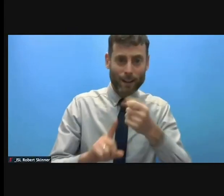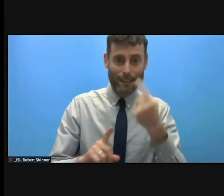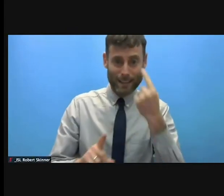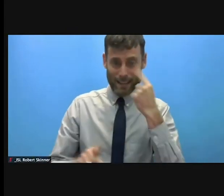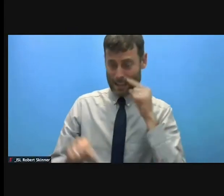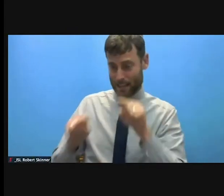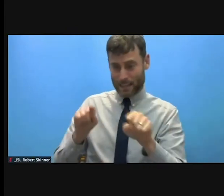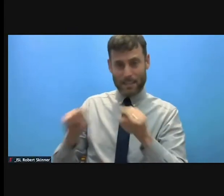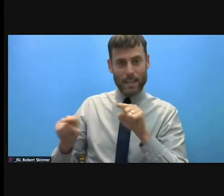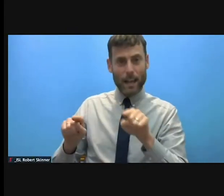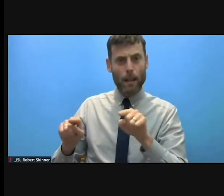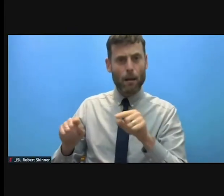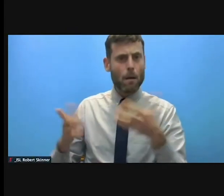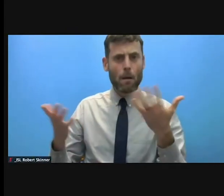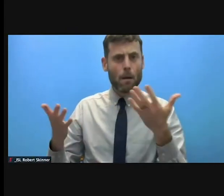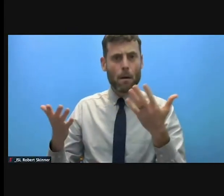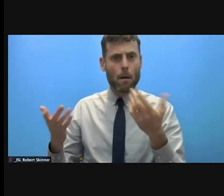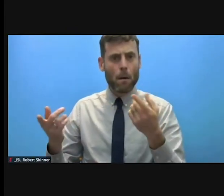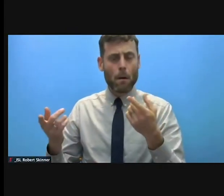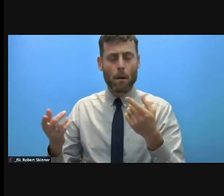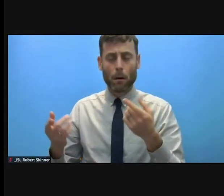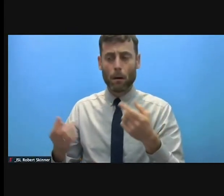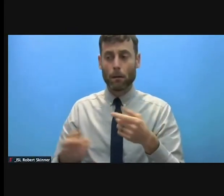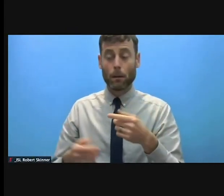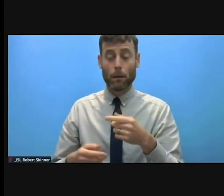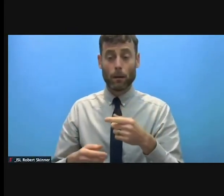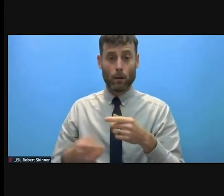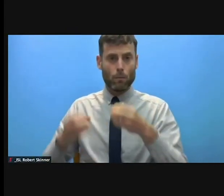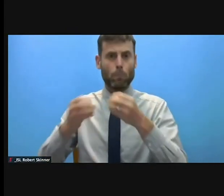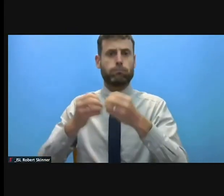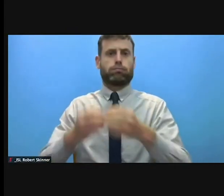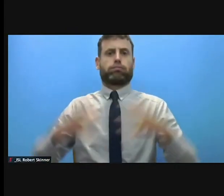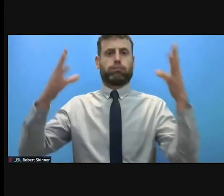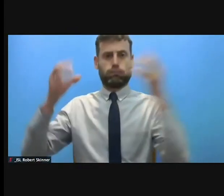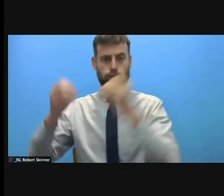shown that all types of violence, particularly against women and girls,